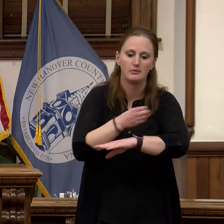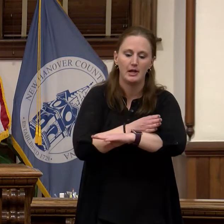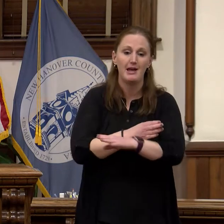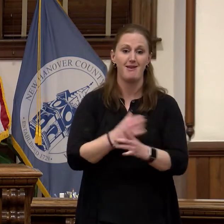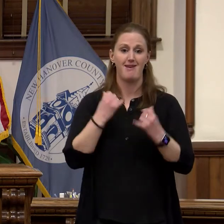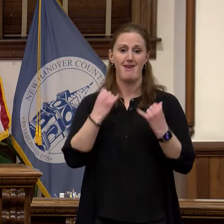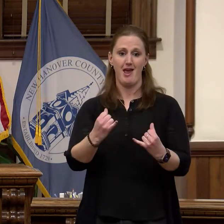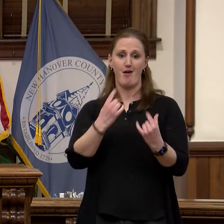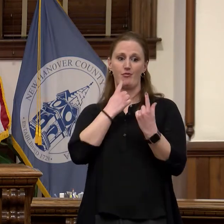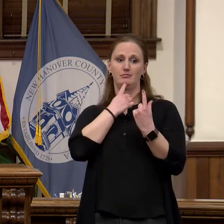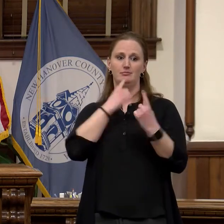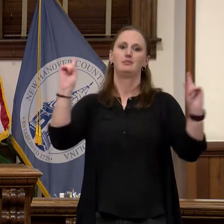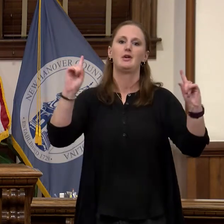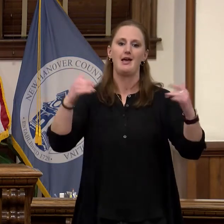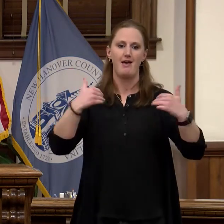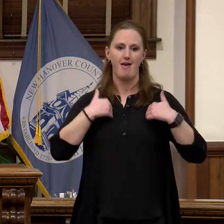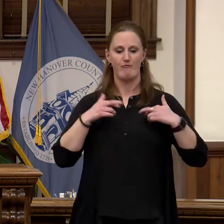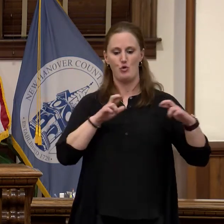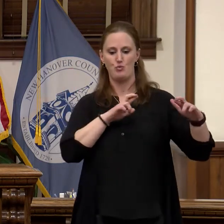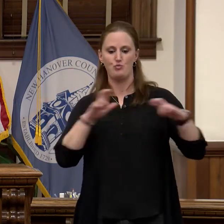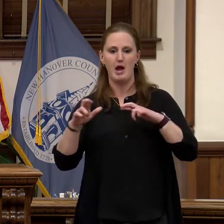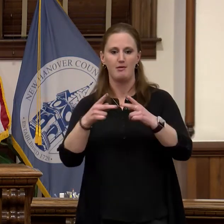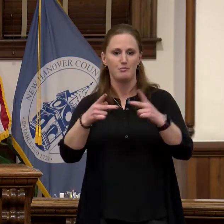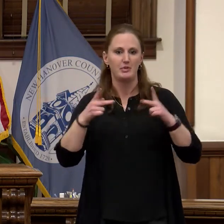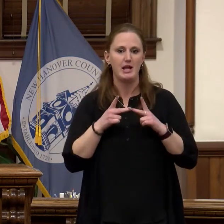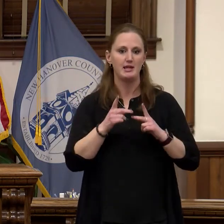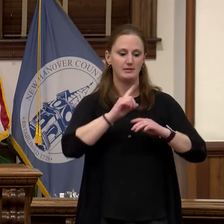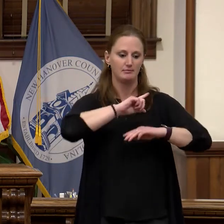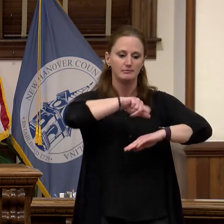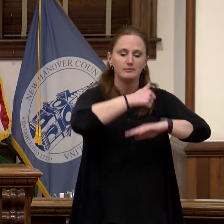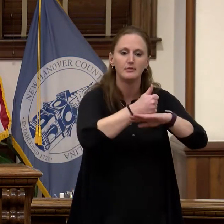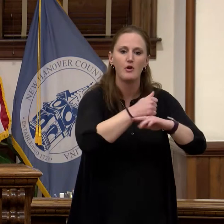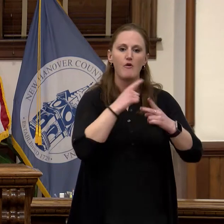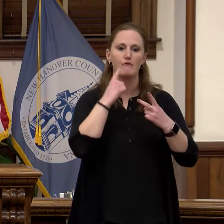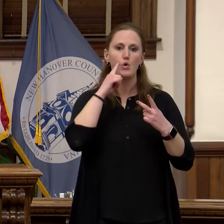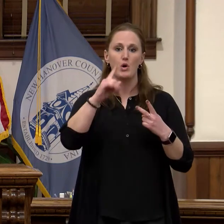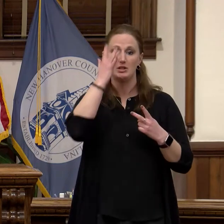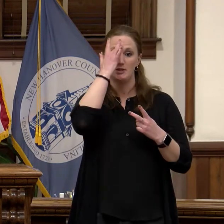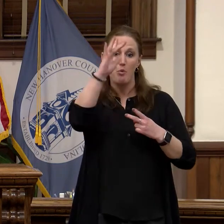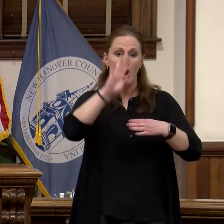corridor primed and ready for industries, smart businesses and diverse higher